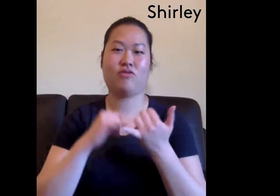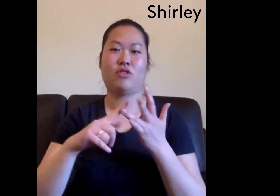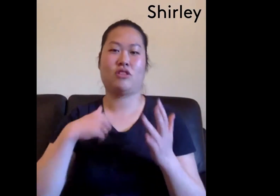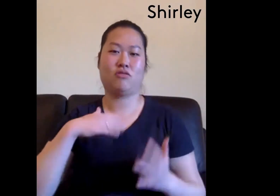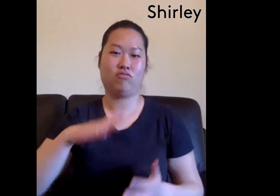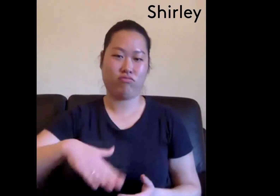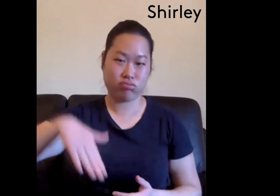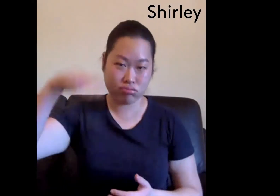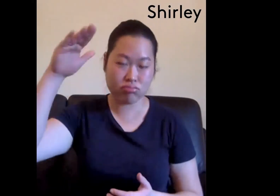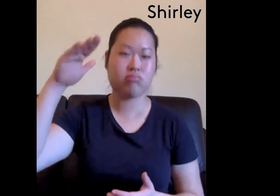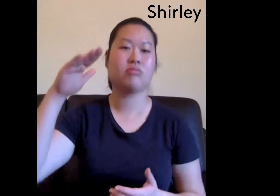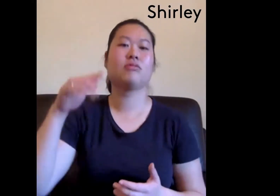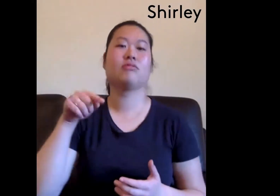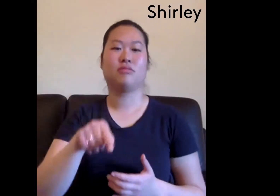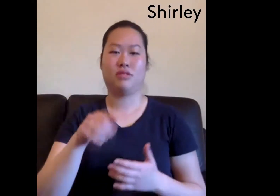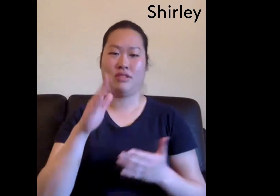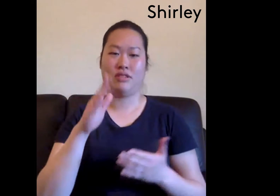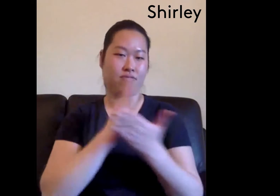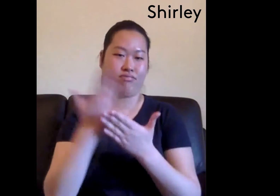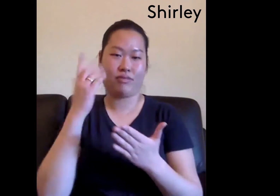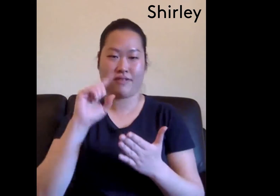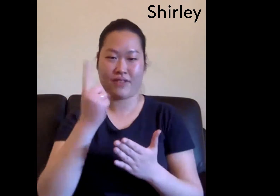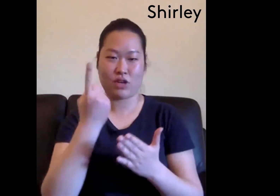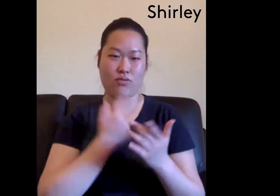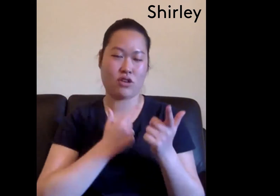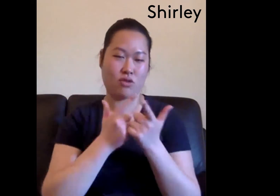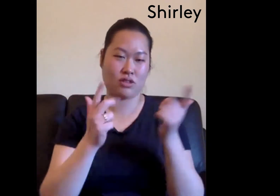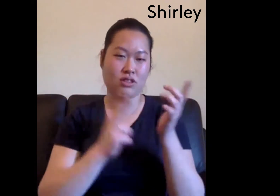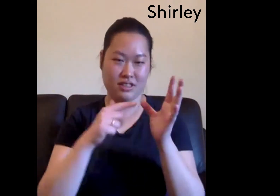I was born profoundly deaf. So I've grown up deaf my entire life